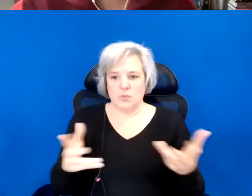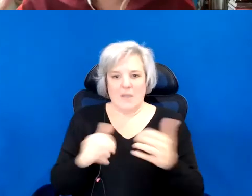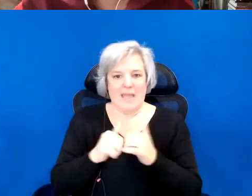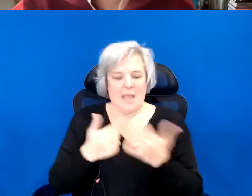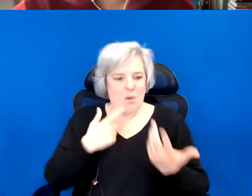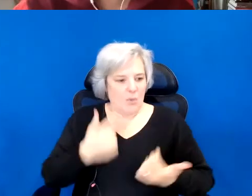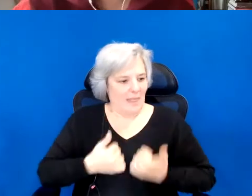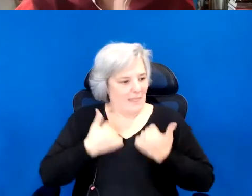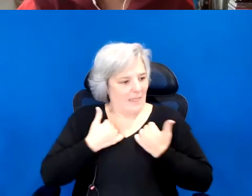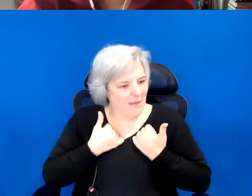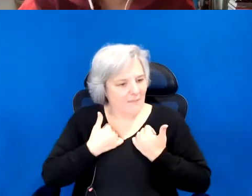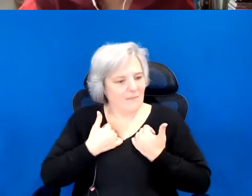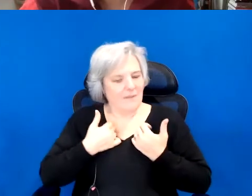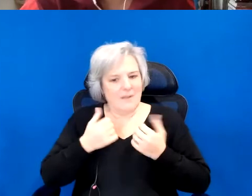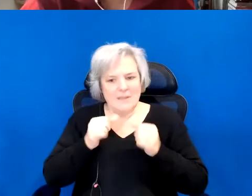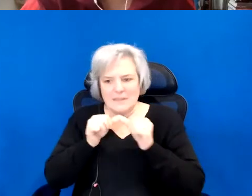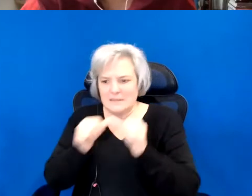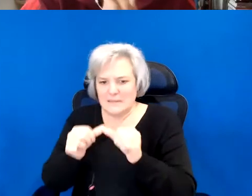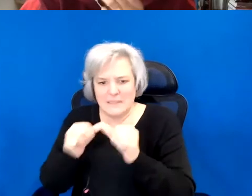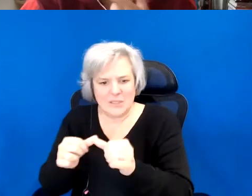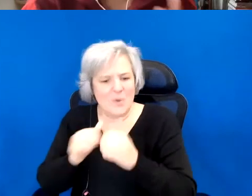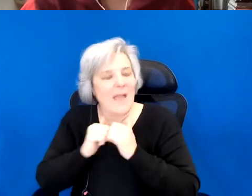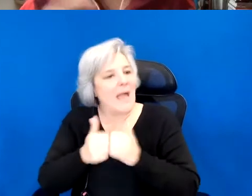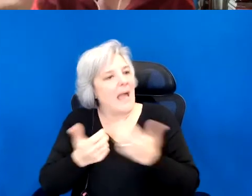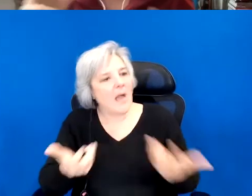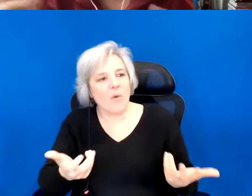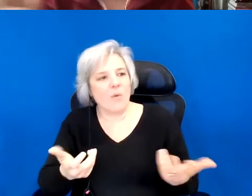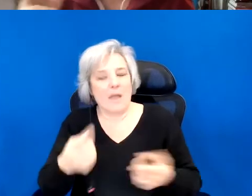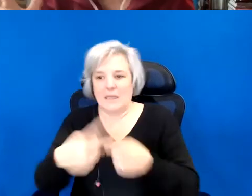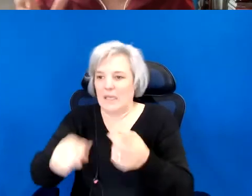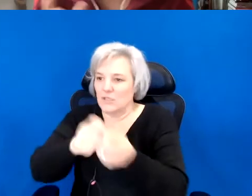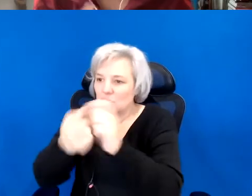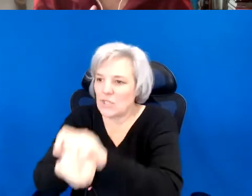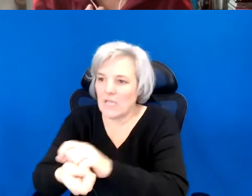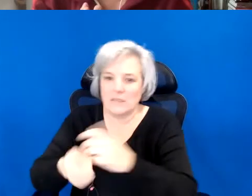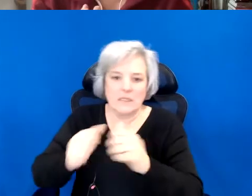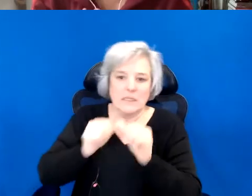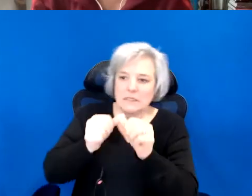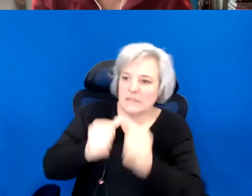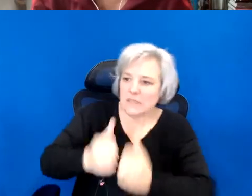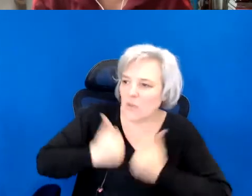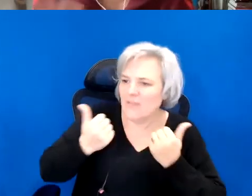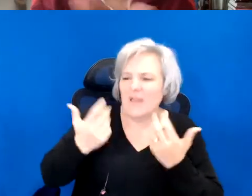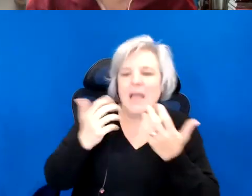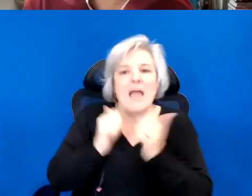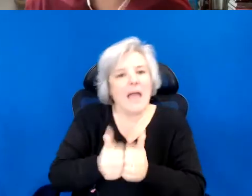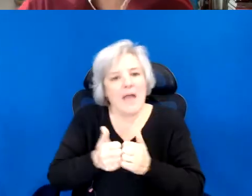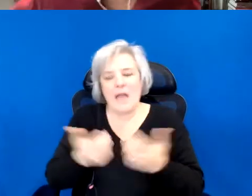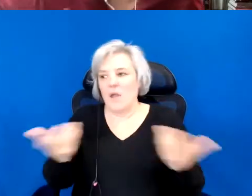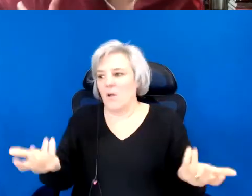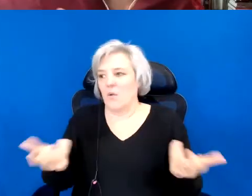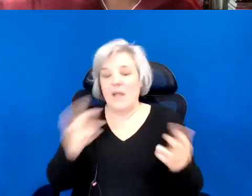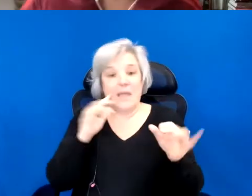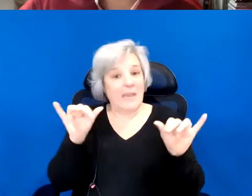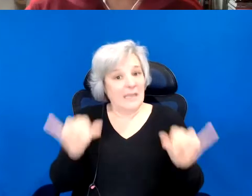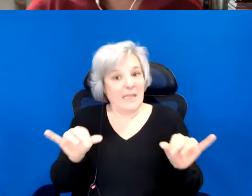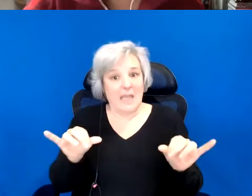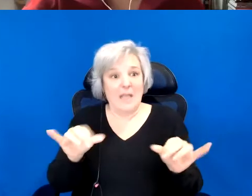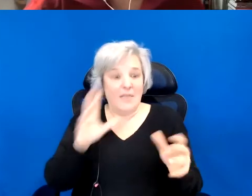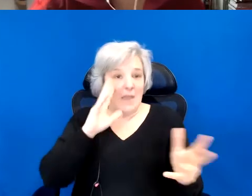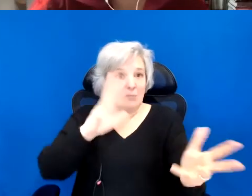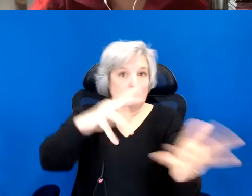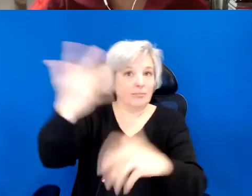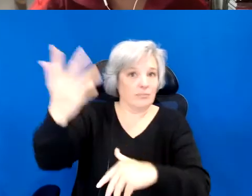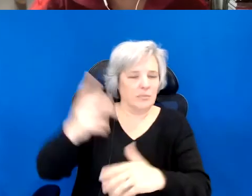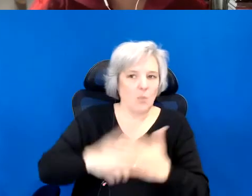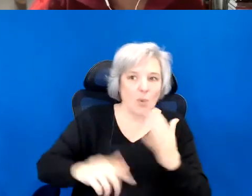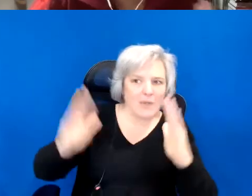Which I feel like is so important. It's again the catastrophe, and the expectation.